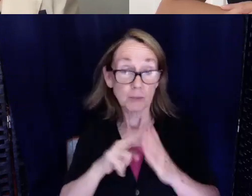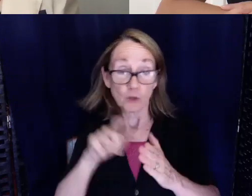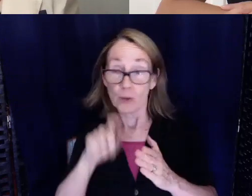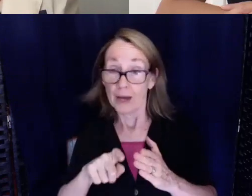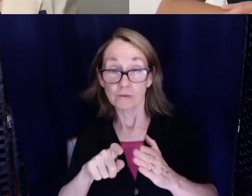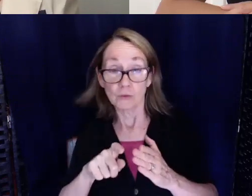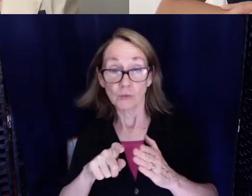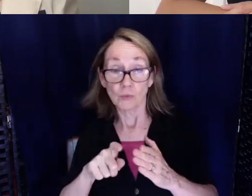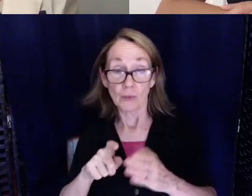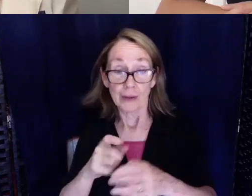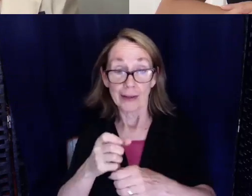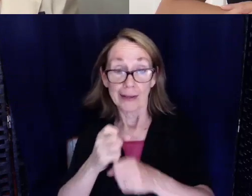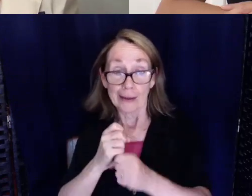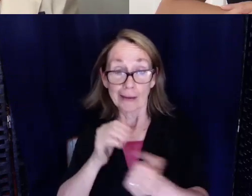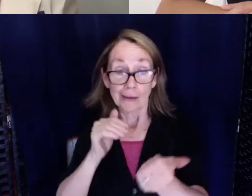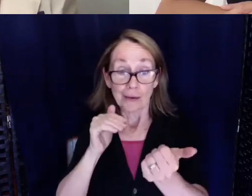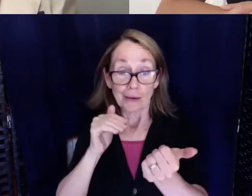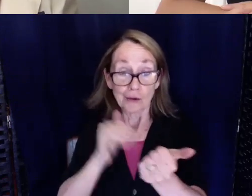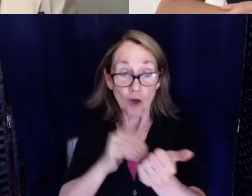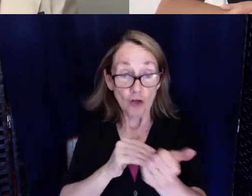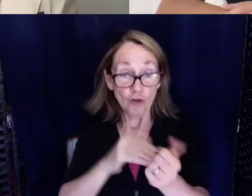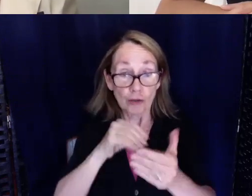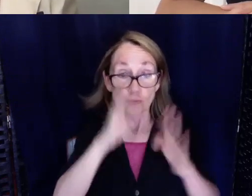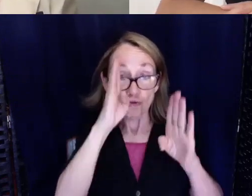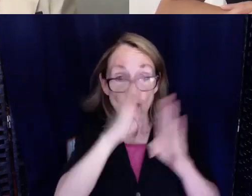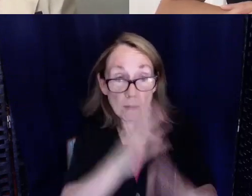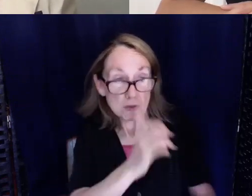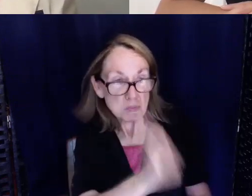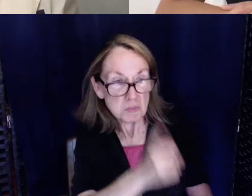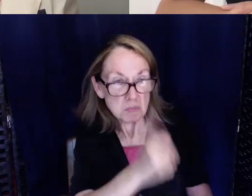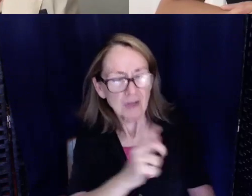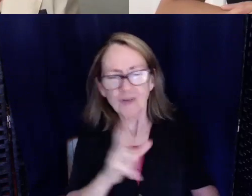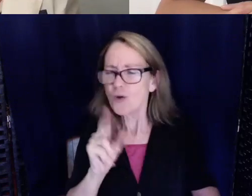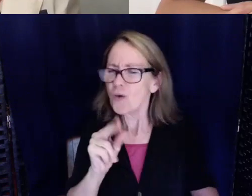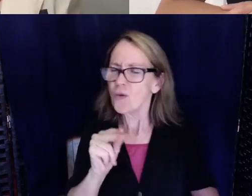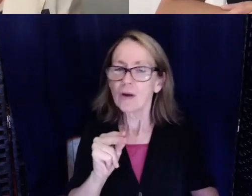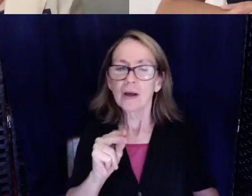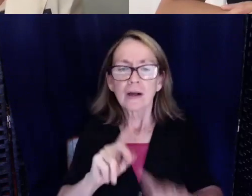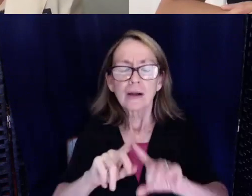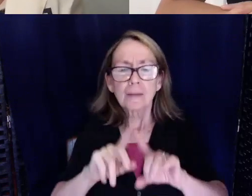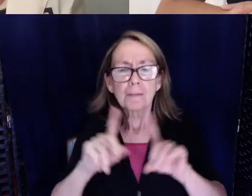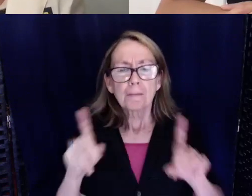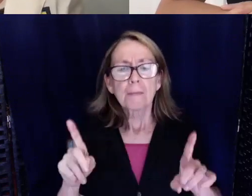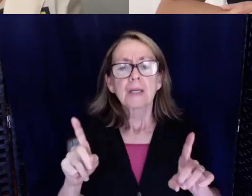get staff or so and so in trouble. That just means that it would put in the incident saying